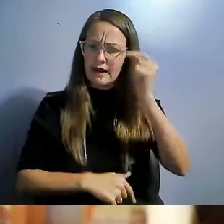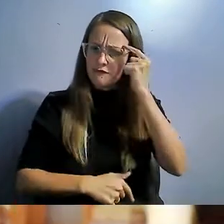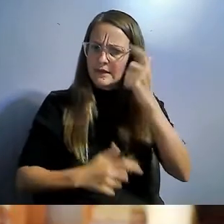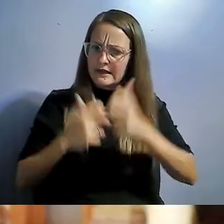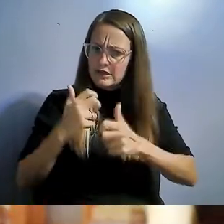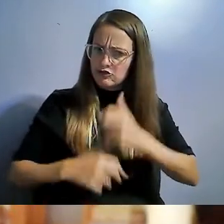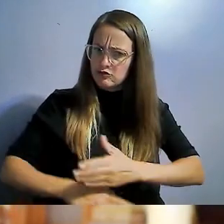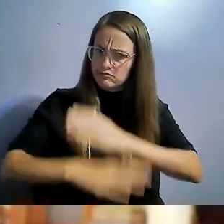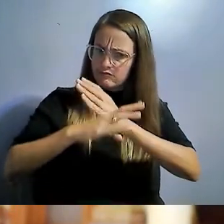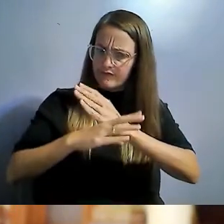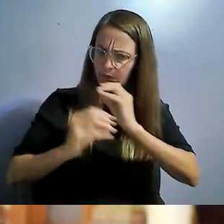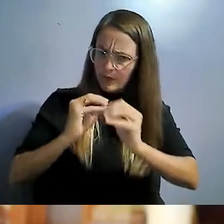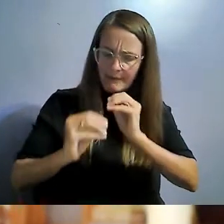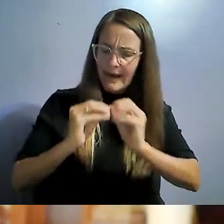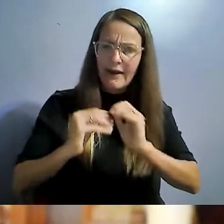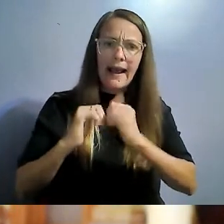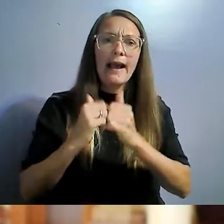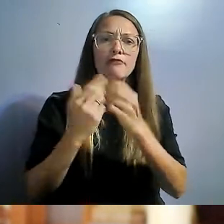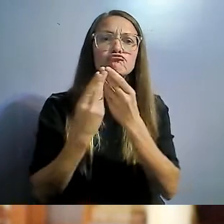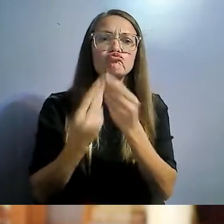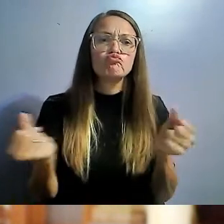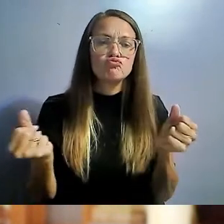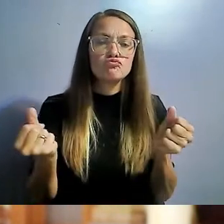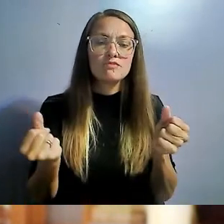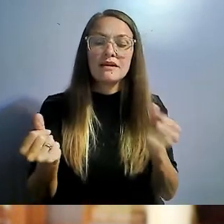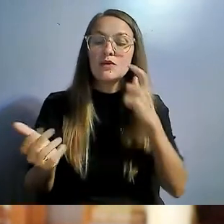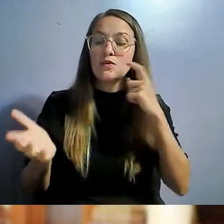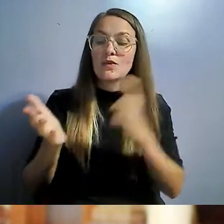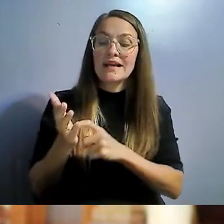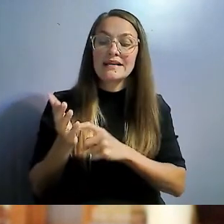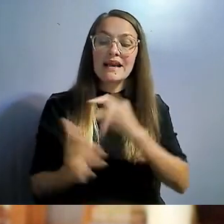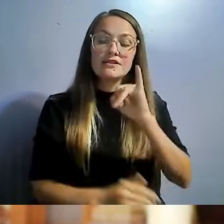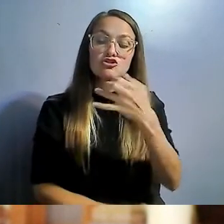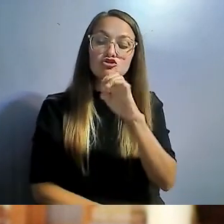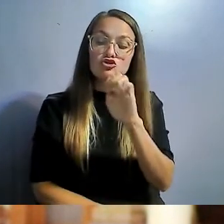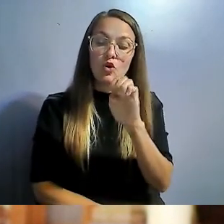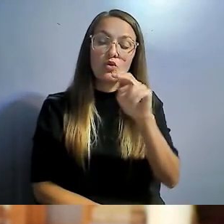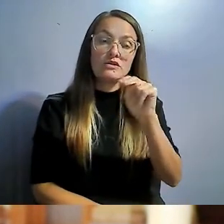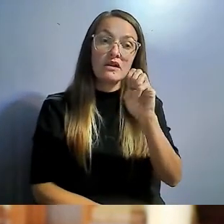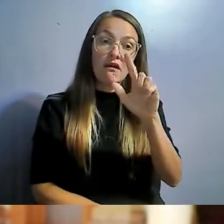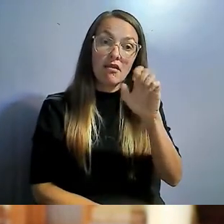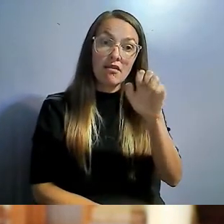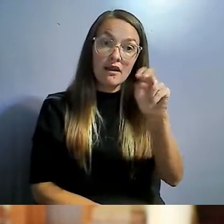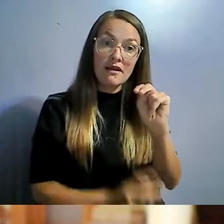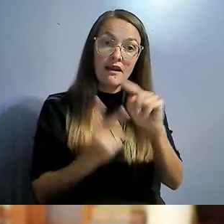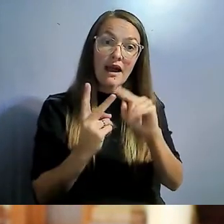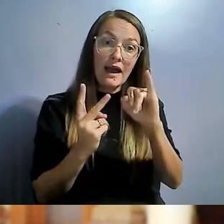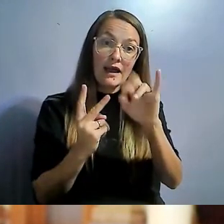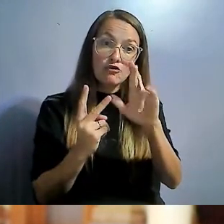Shout out to Joe Donnellan, Iris Hensey, and Alex Washibaum for their hard work on this.